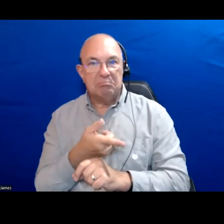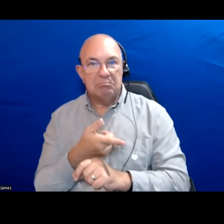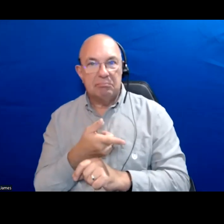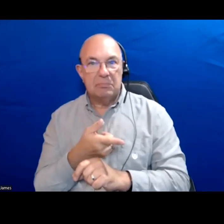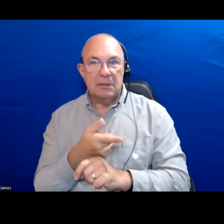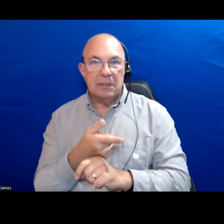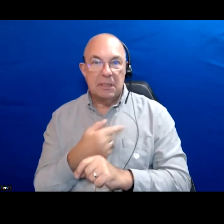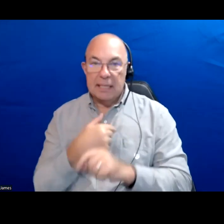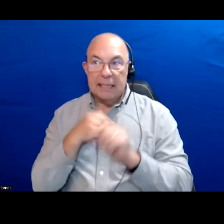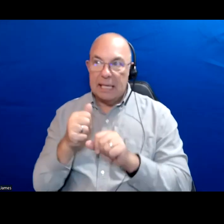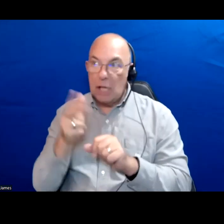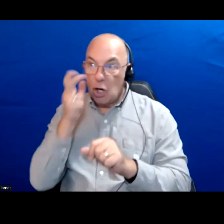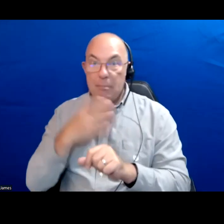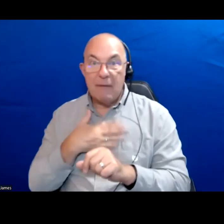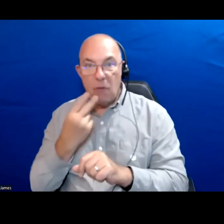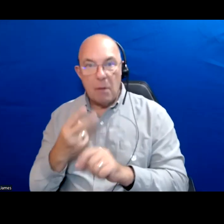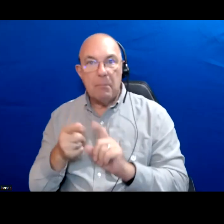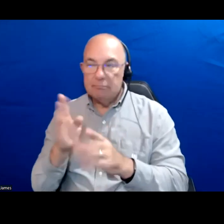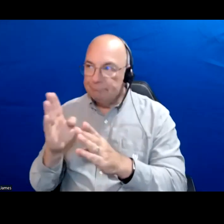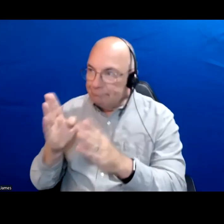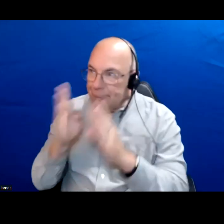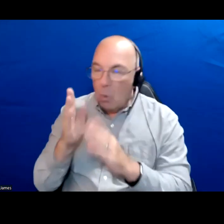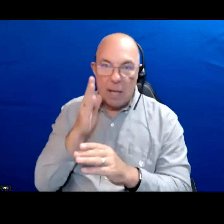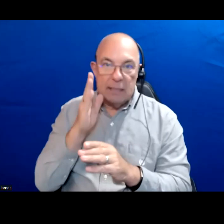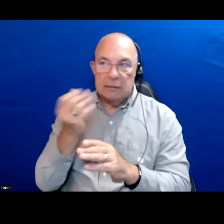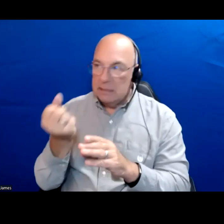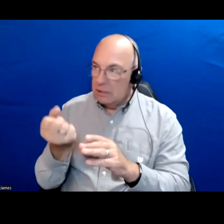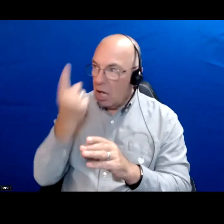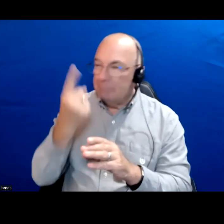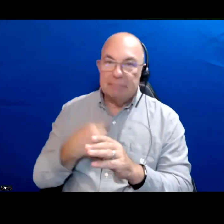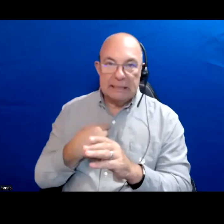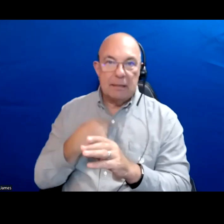that they can be heard but that they are going to be listened to and understood and that is important.